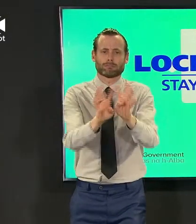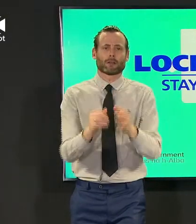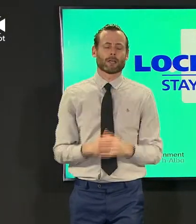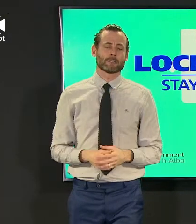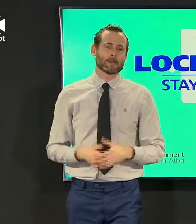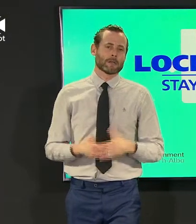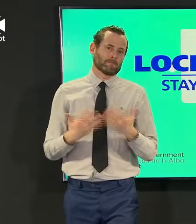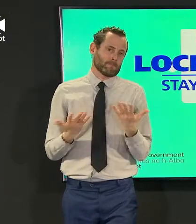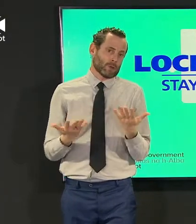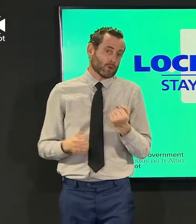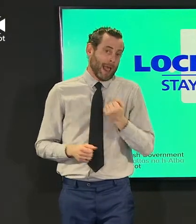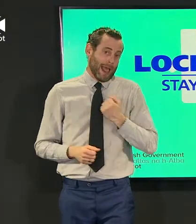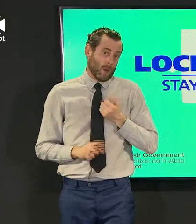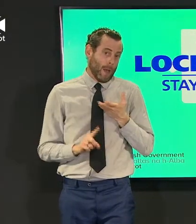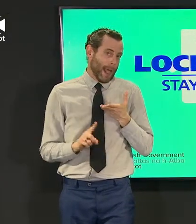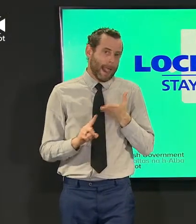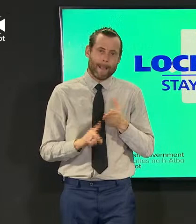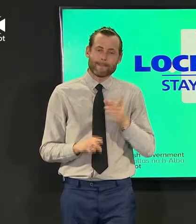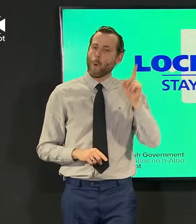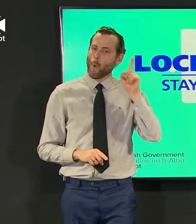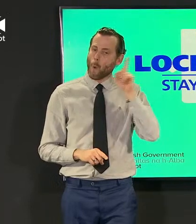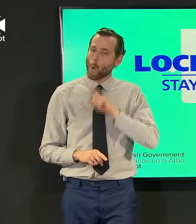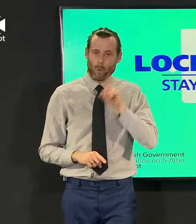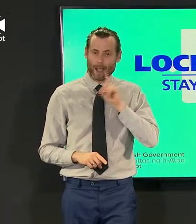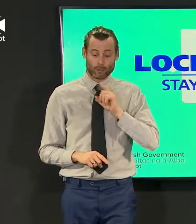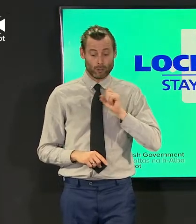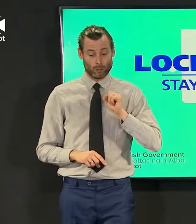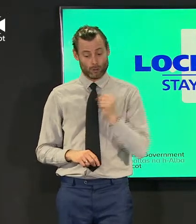our objective has always been as a scottish government